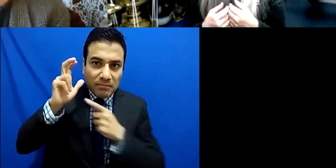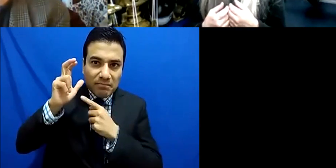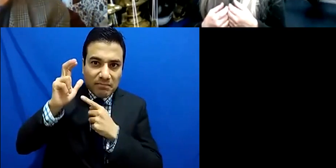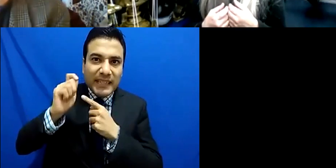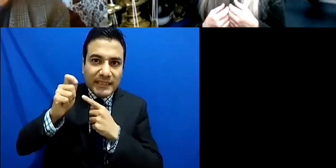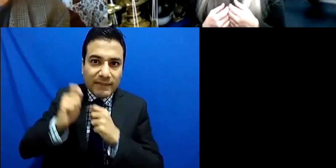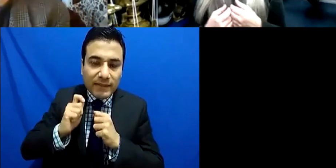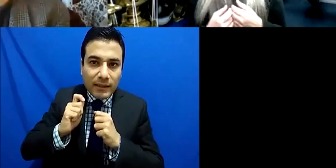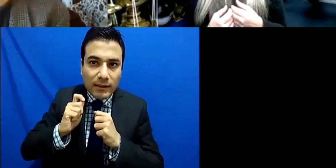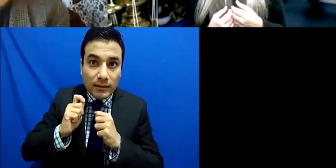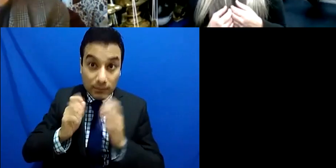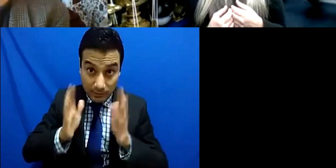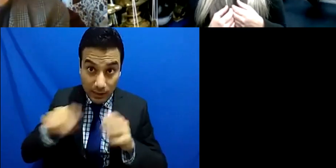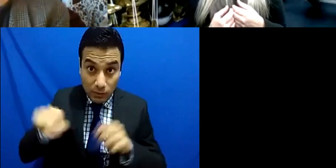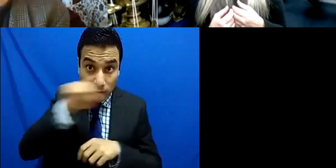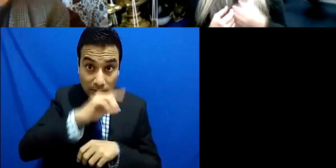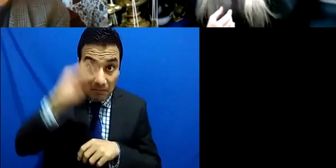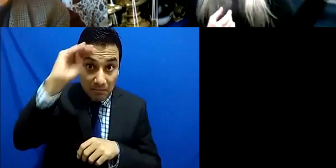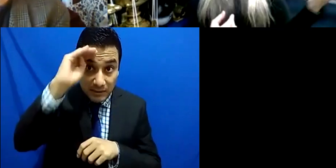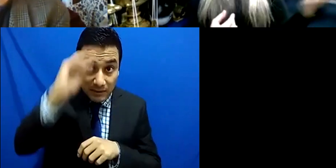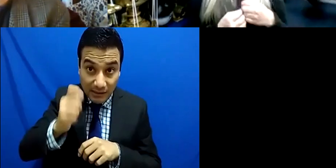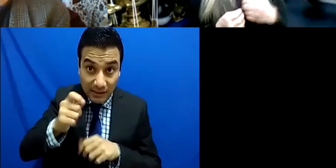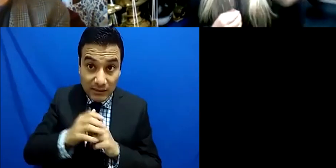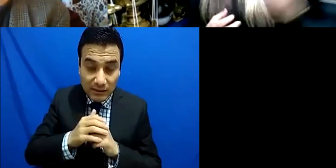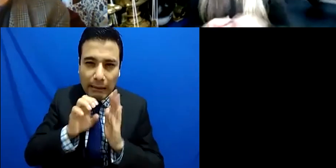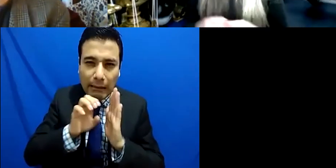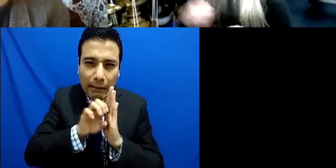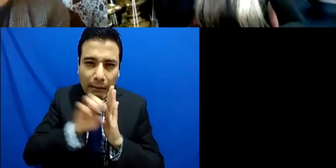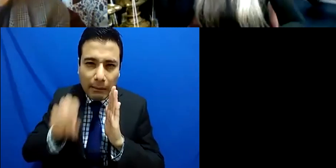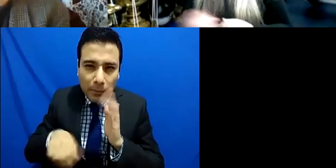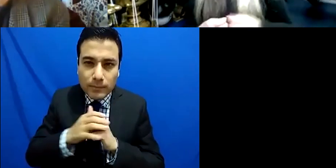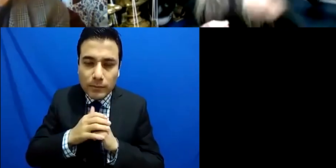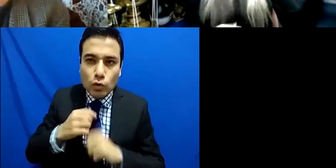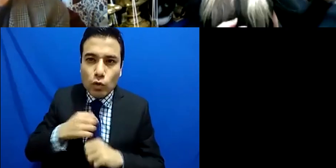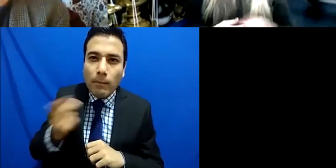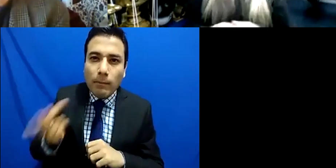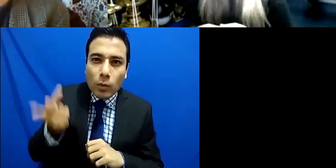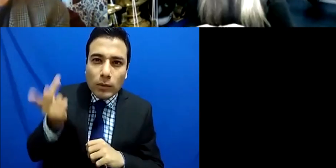moment to think well you know if I didn't listen to my husband or my partner or my wife, or my